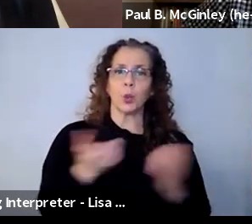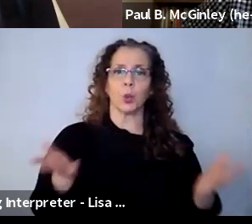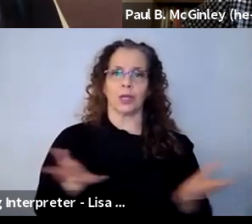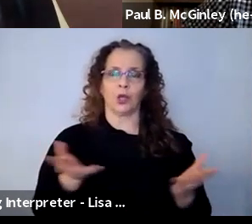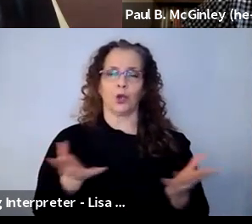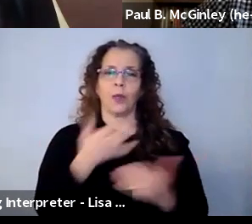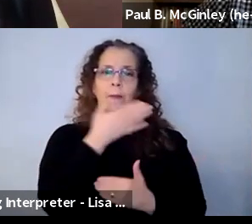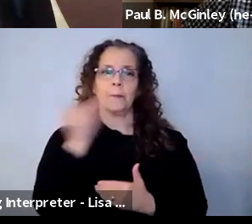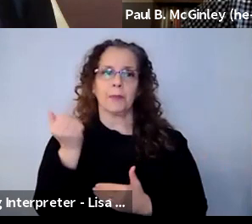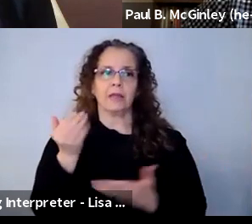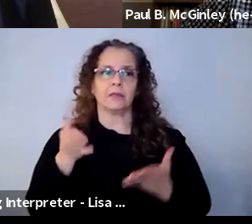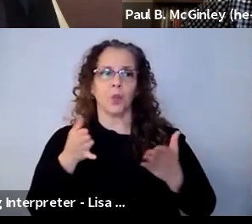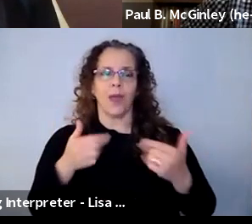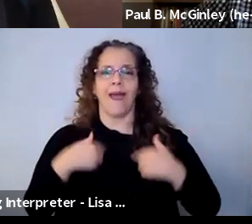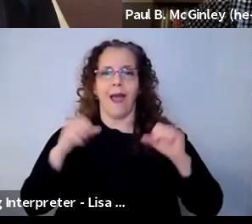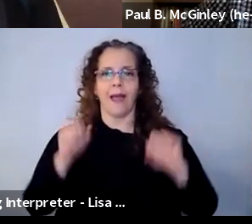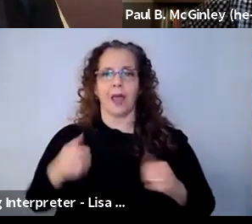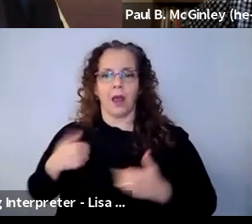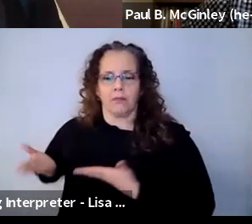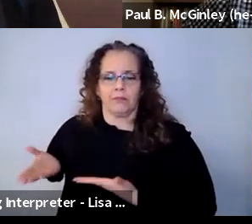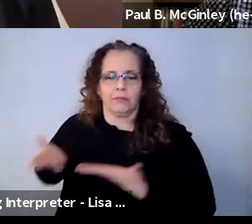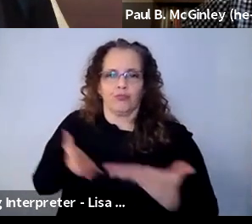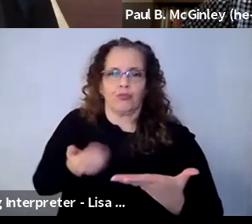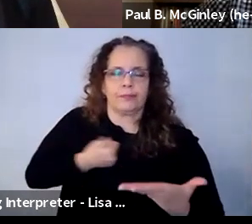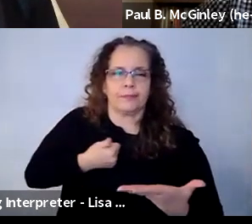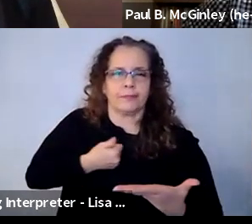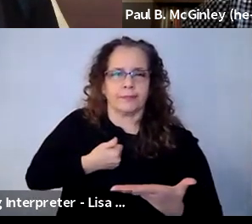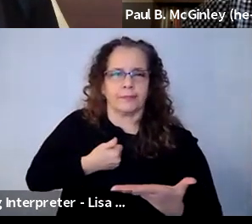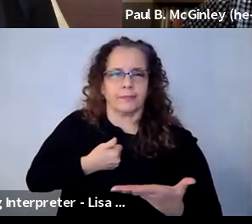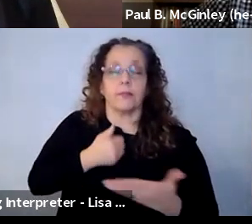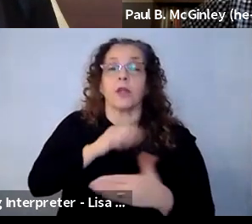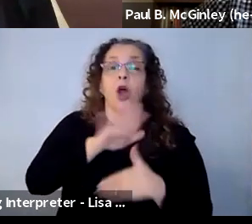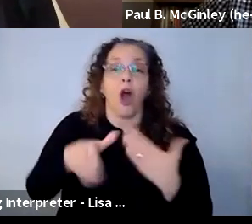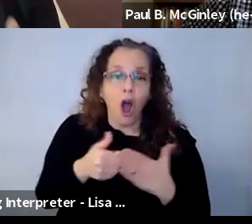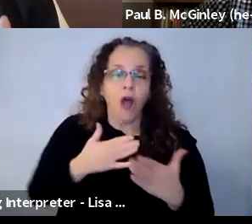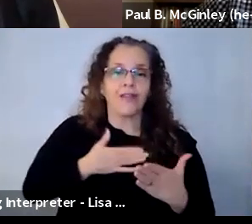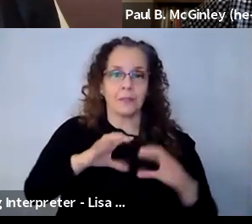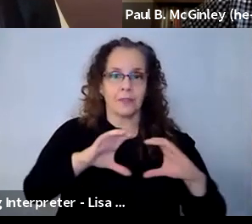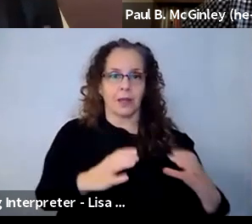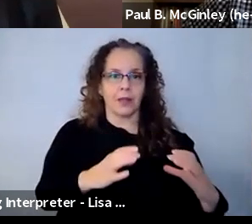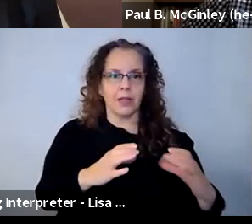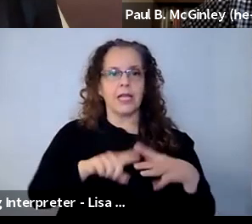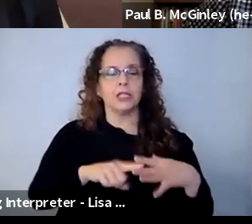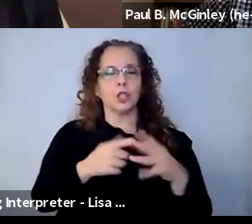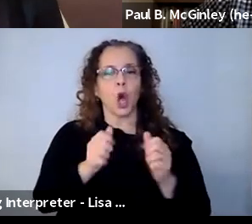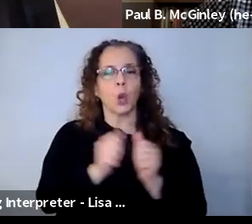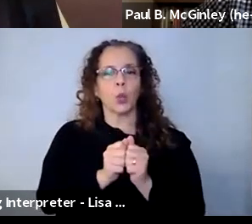that I can bring in my best self. And all of my sessions start out with, "I want to hear from you. How are you doing